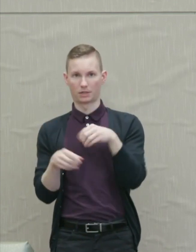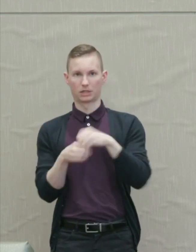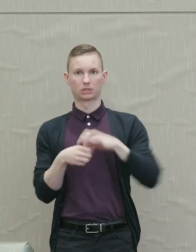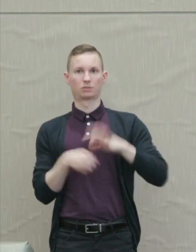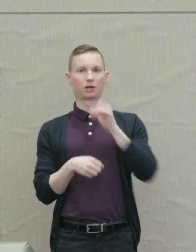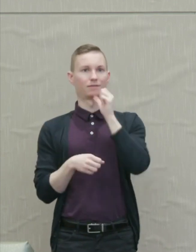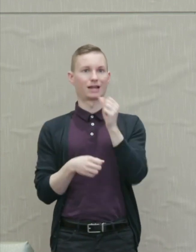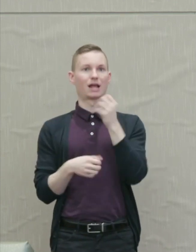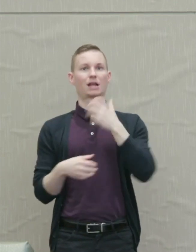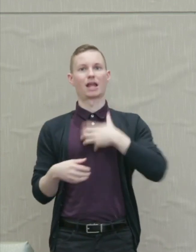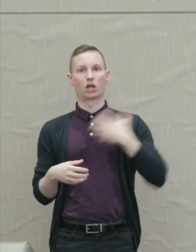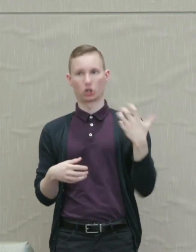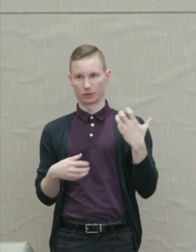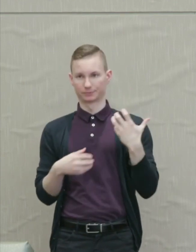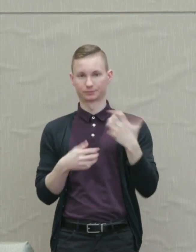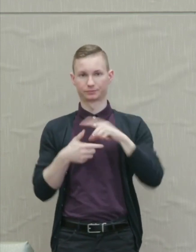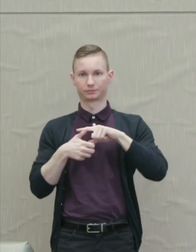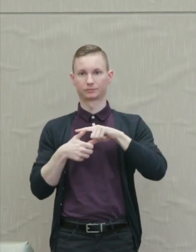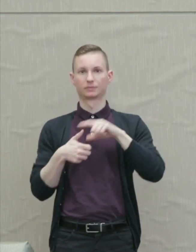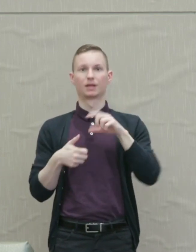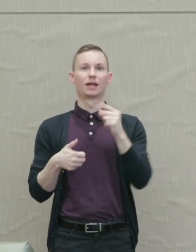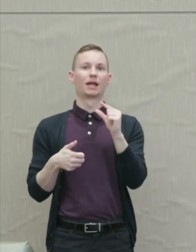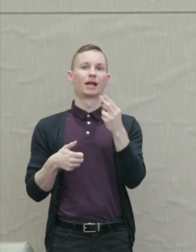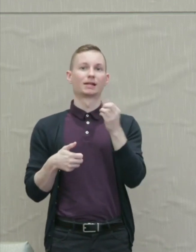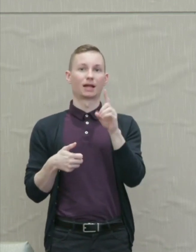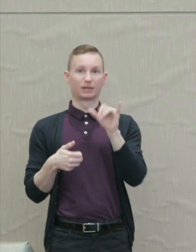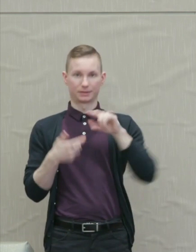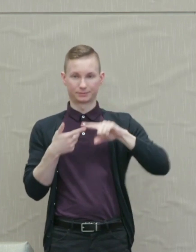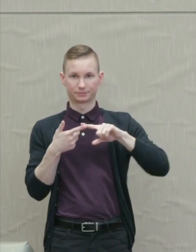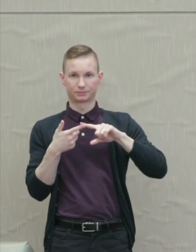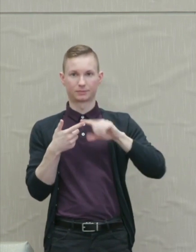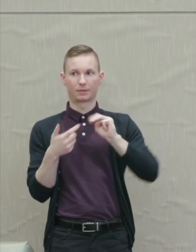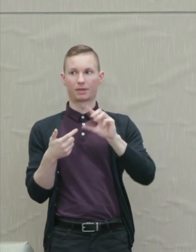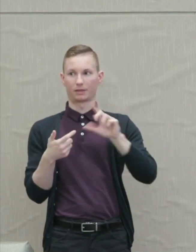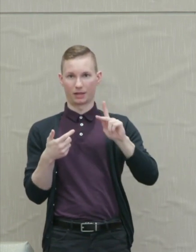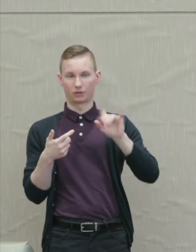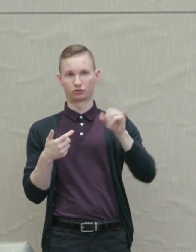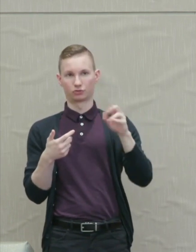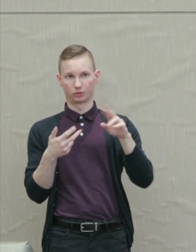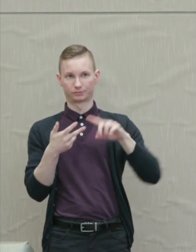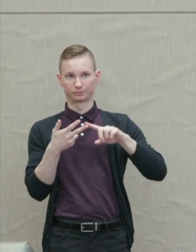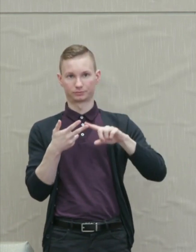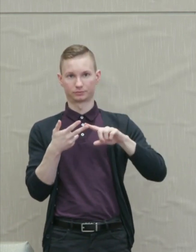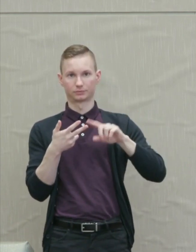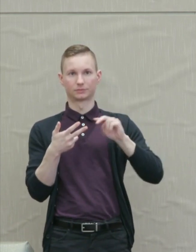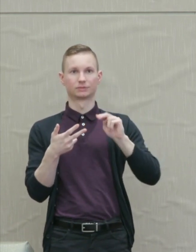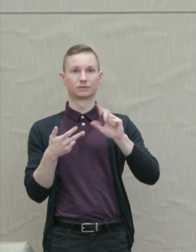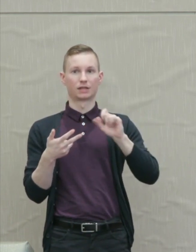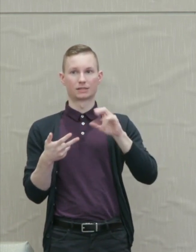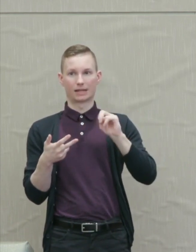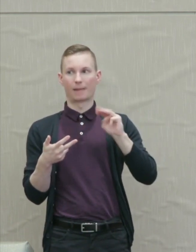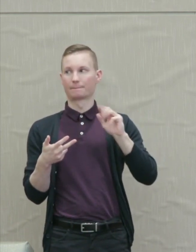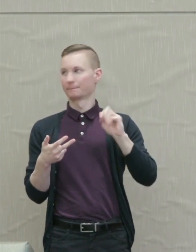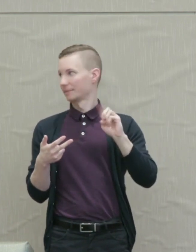Those are Mohandas Gandhi, of Martin Luther King Jr, and of Nelson Mandela.